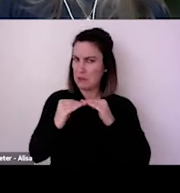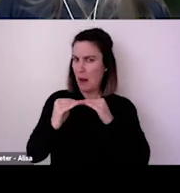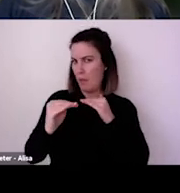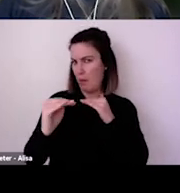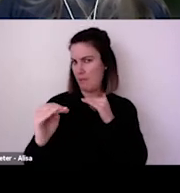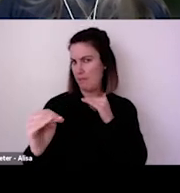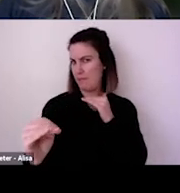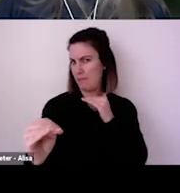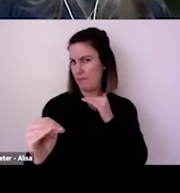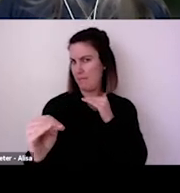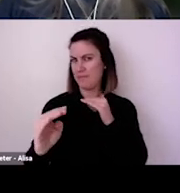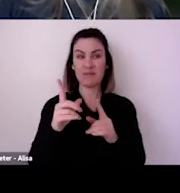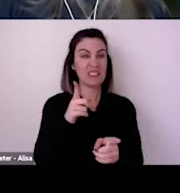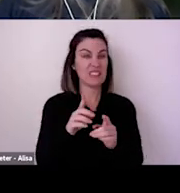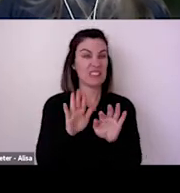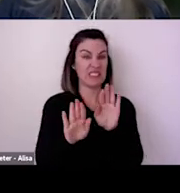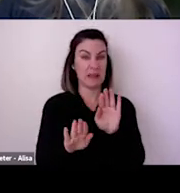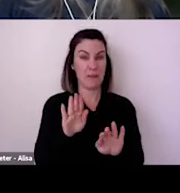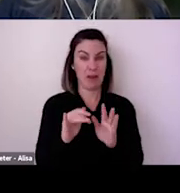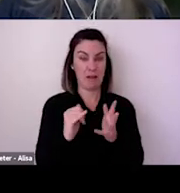in this sort of I guess post COVID context.